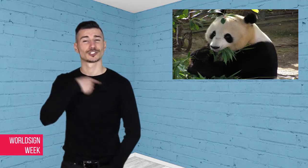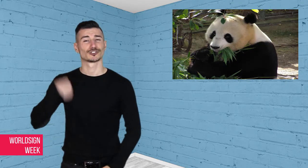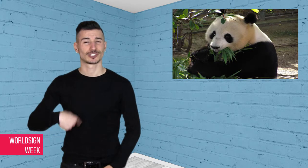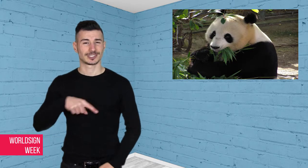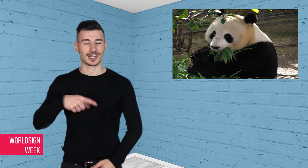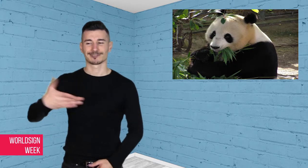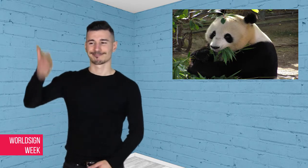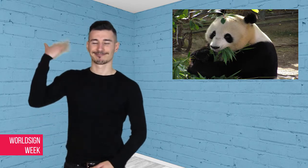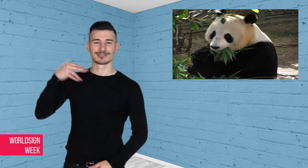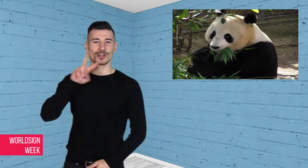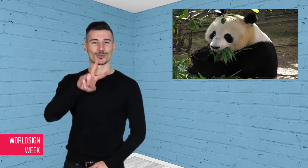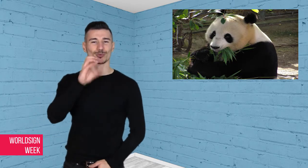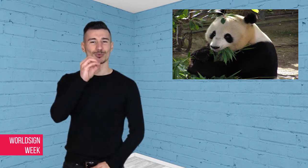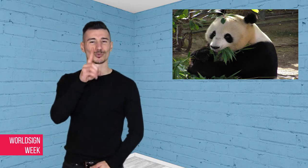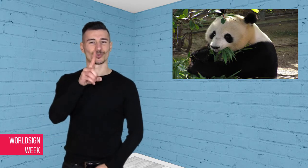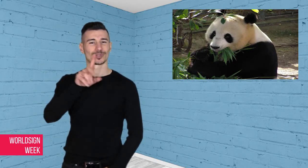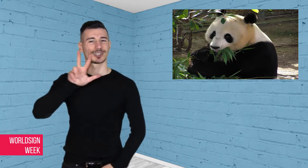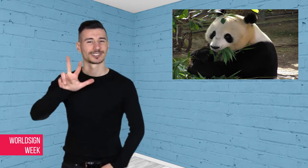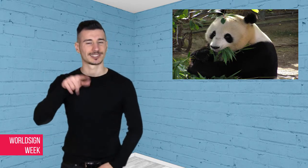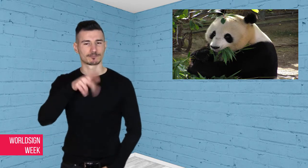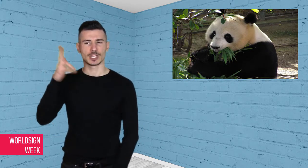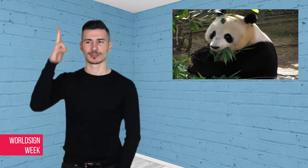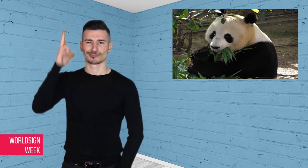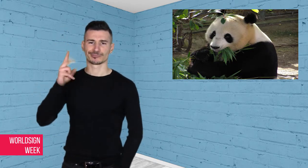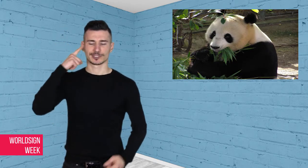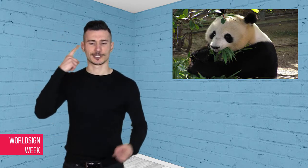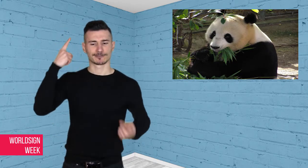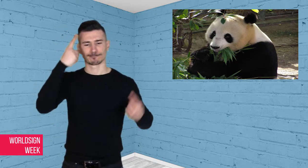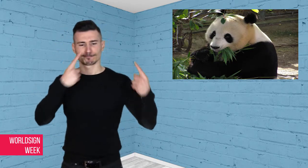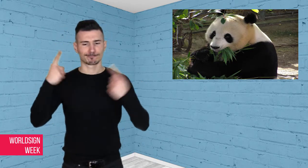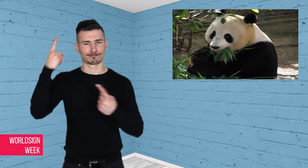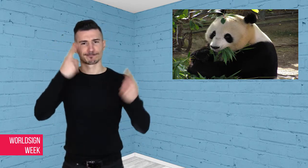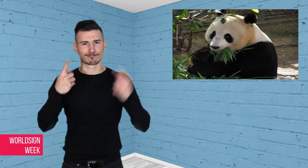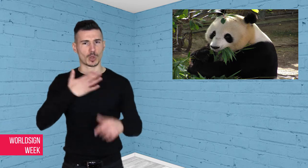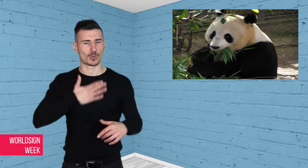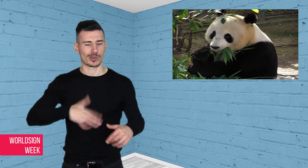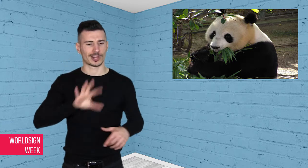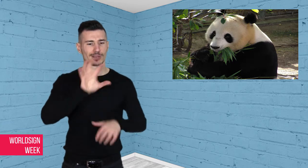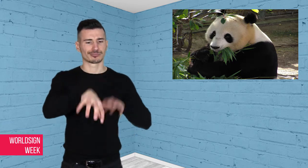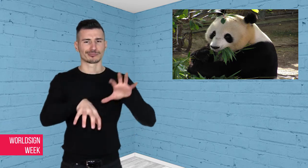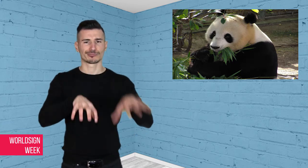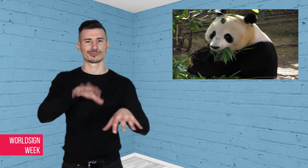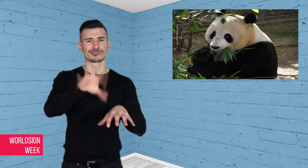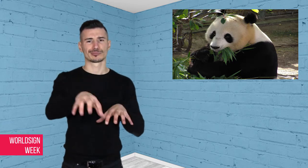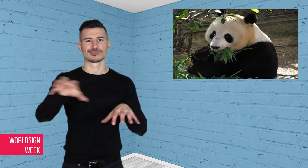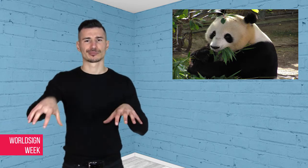China decided to start establishing national parks in 2013 after seeing